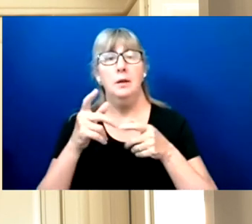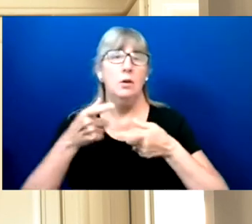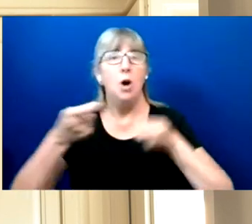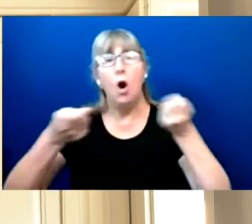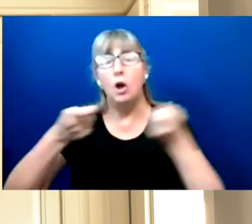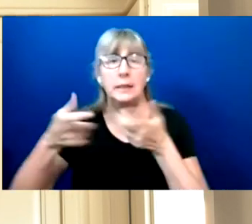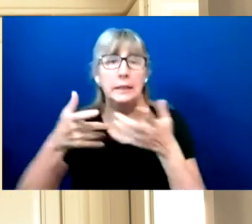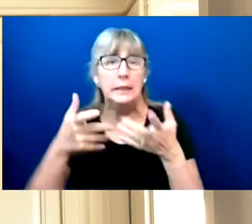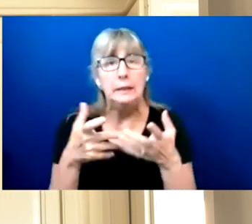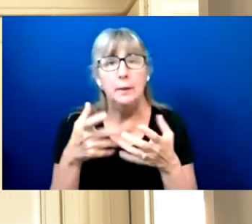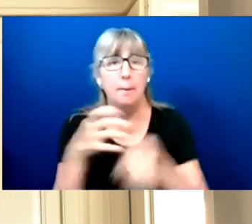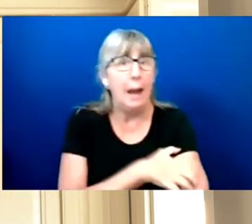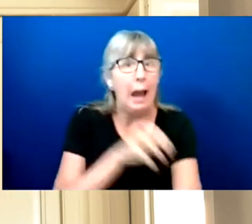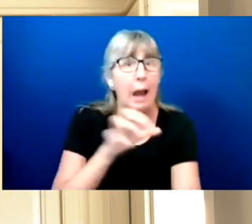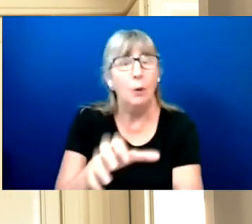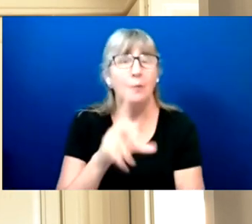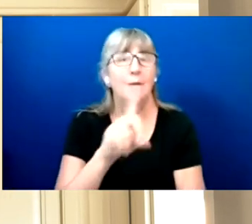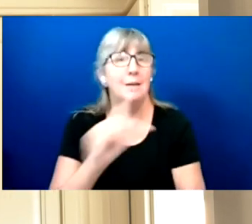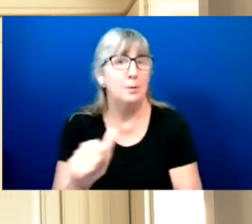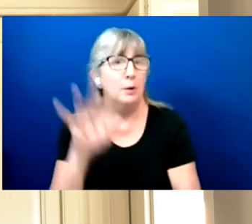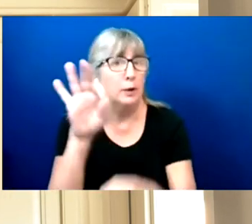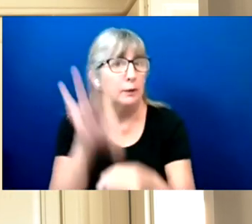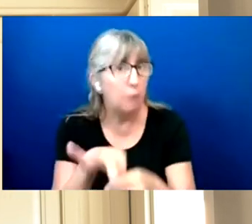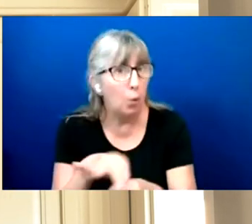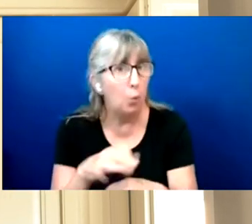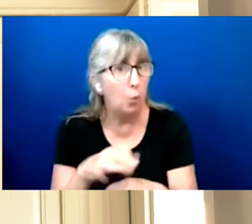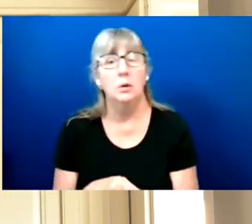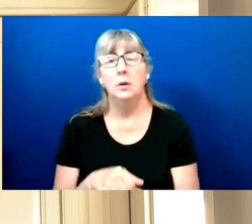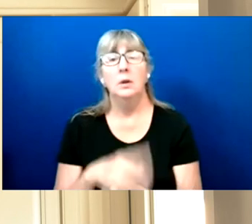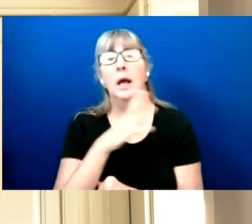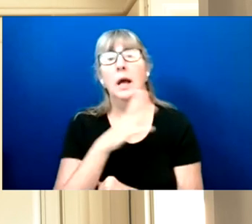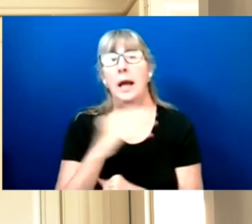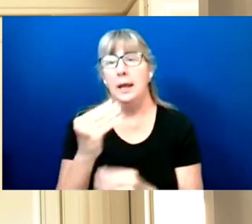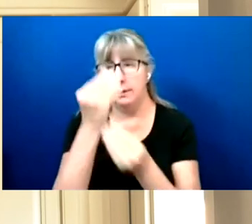This summit is a great opportunity to learn more about the power of our vote.